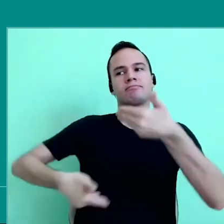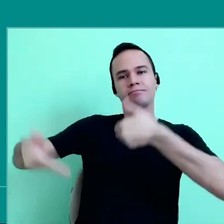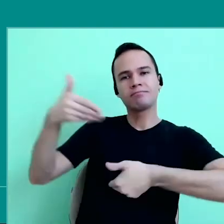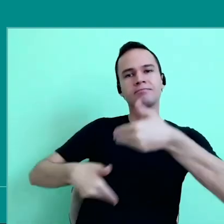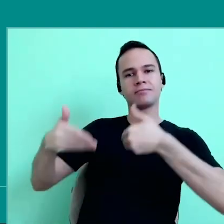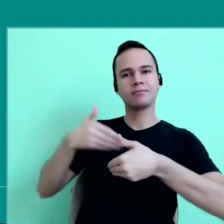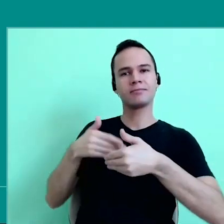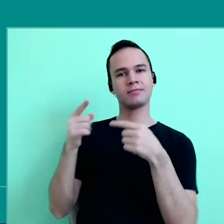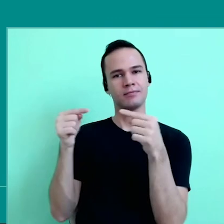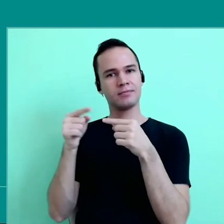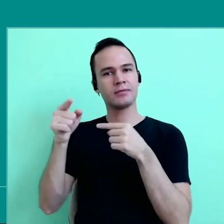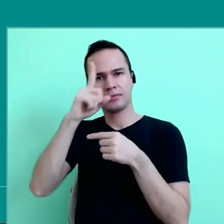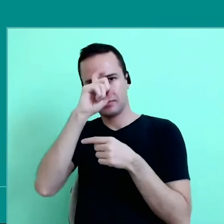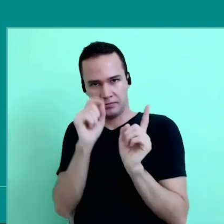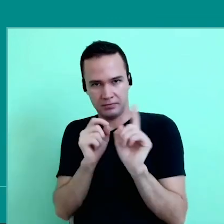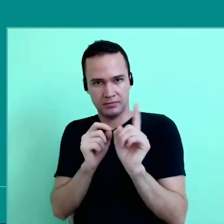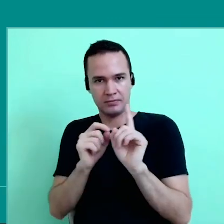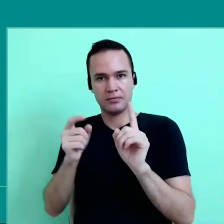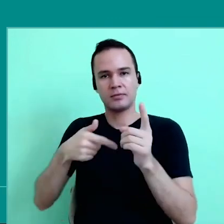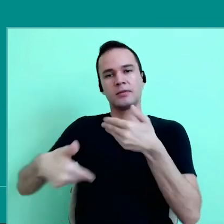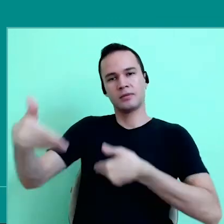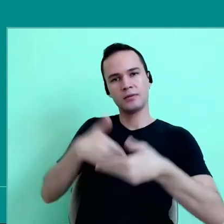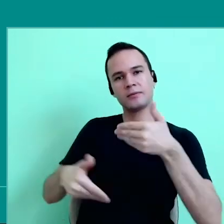not in the sense of hospitals, but really, of hospitality,